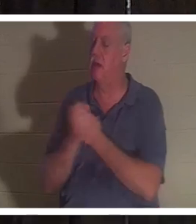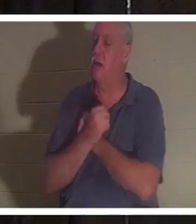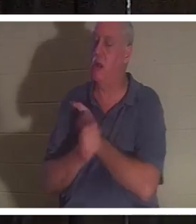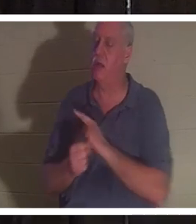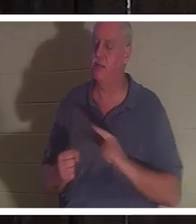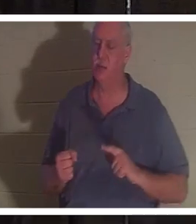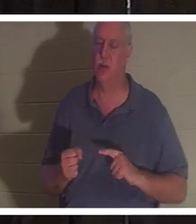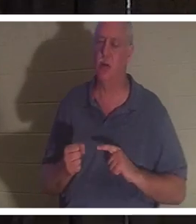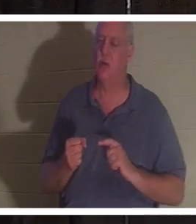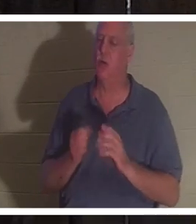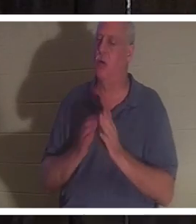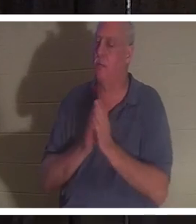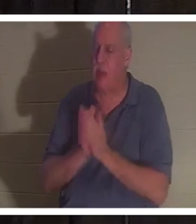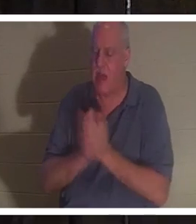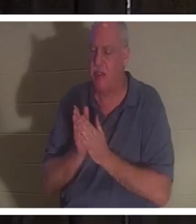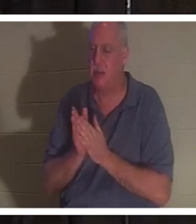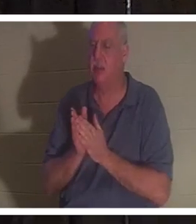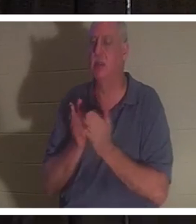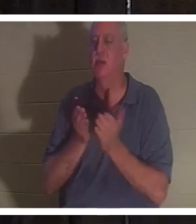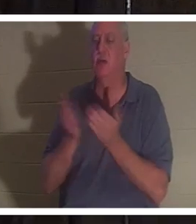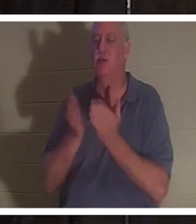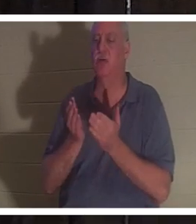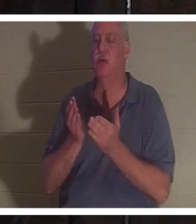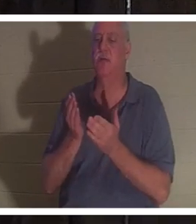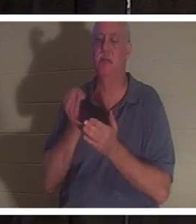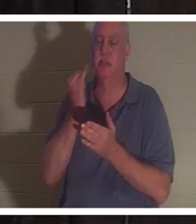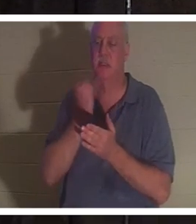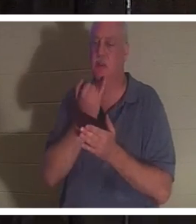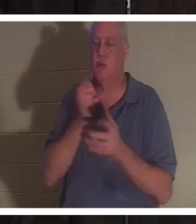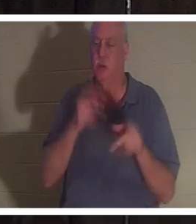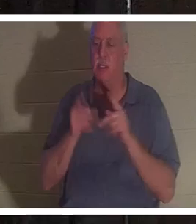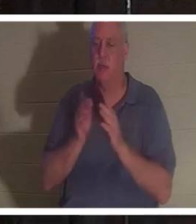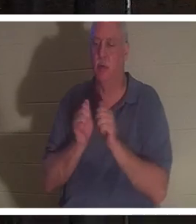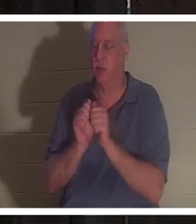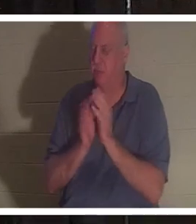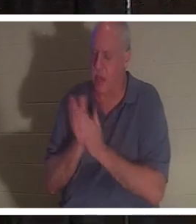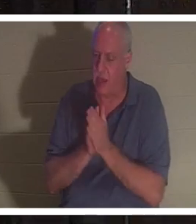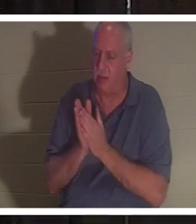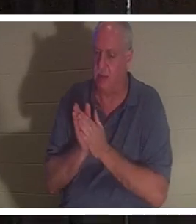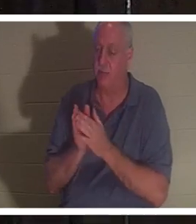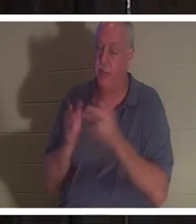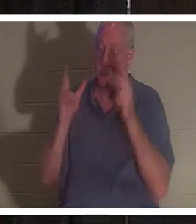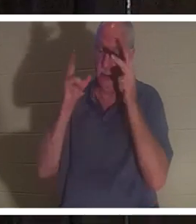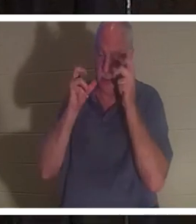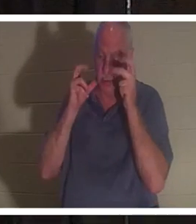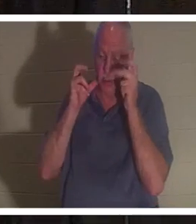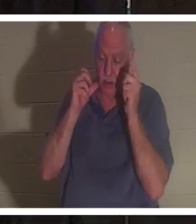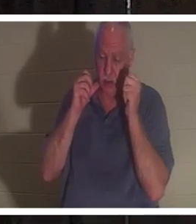Israeli people passionately. She said that she heard all these people singing, "Welcome home Christine".